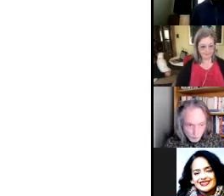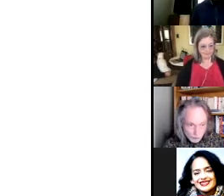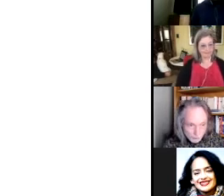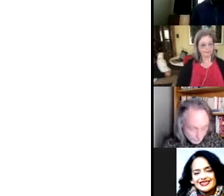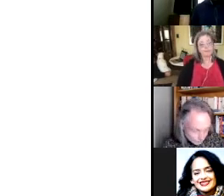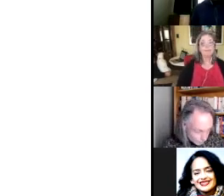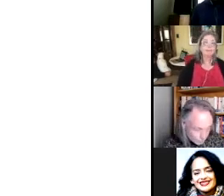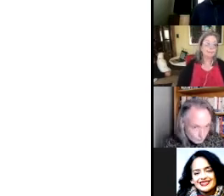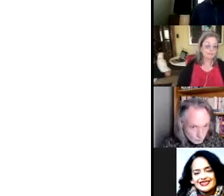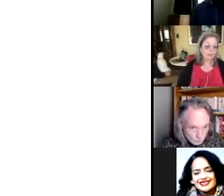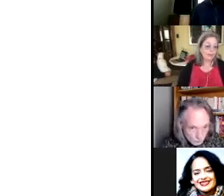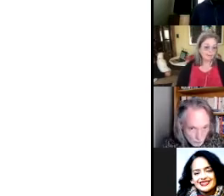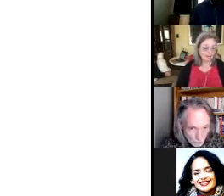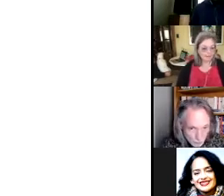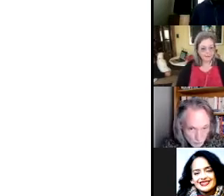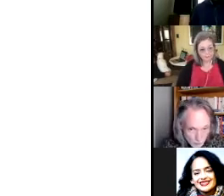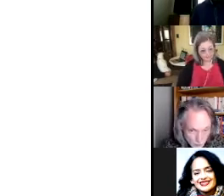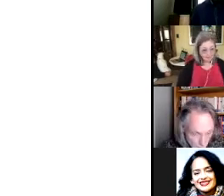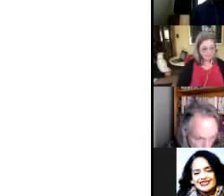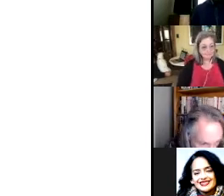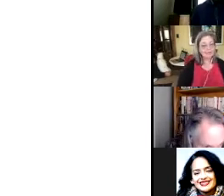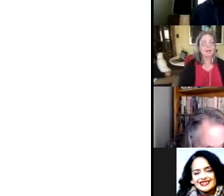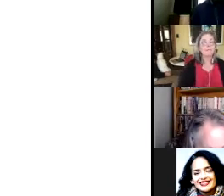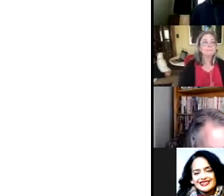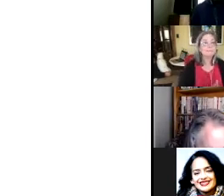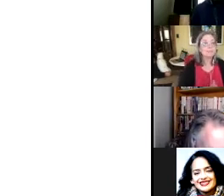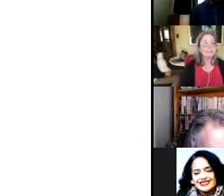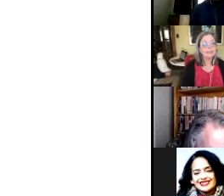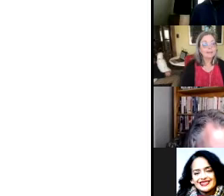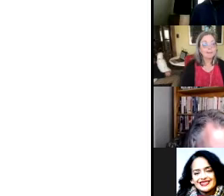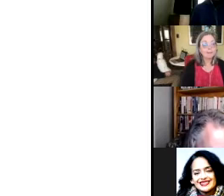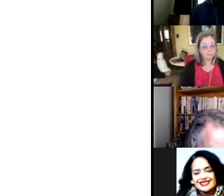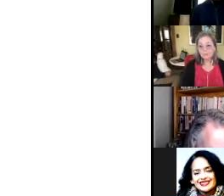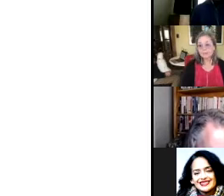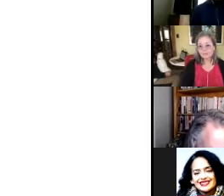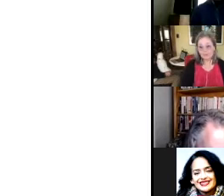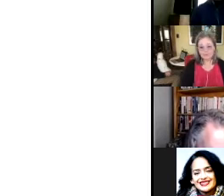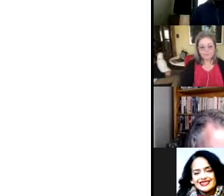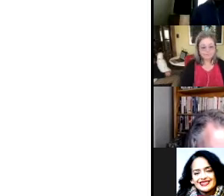with Ligia Andrade Zuniga. We're going to get started.